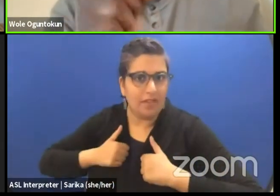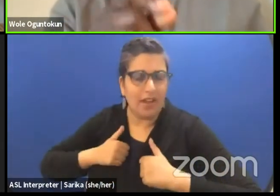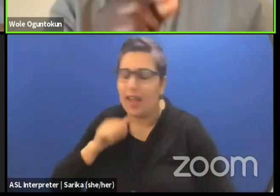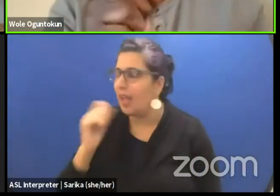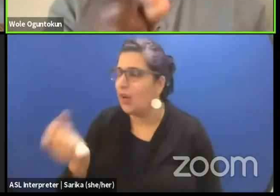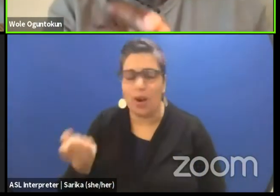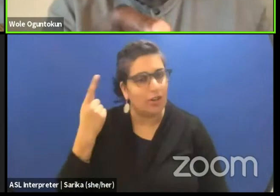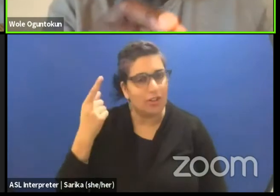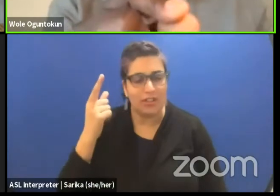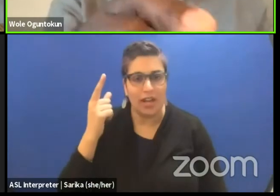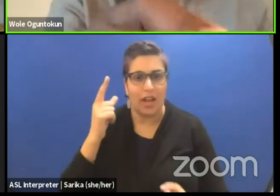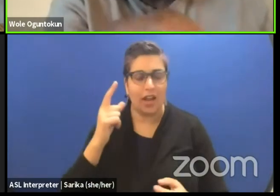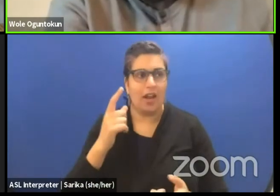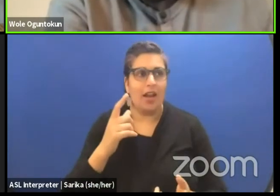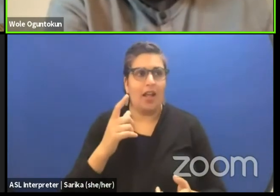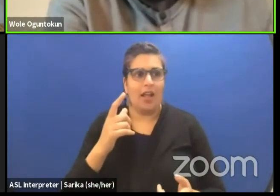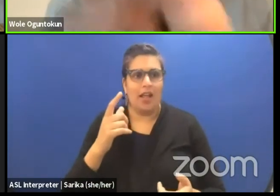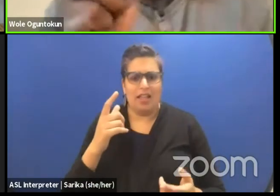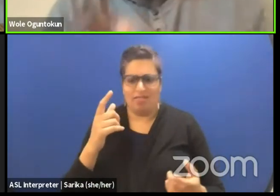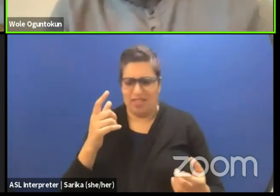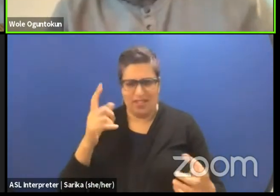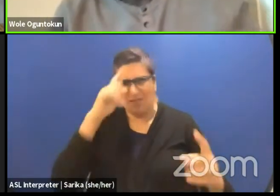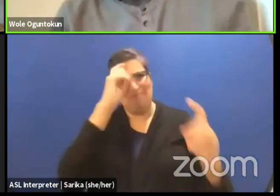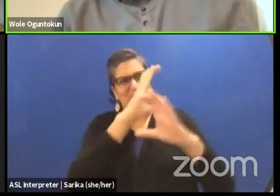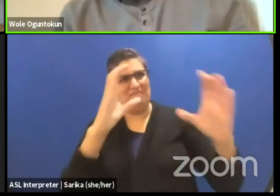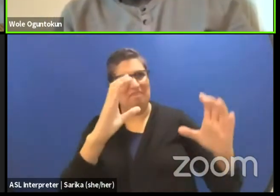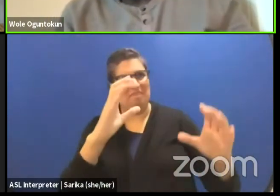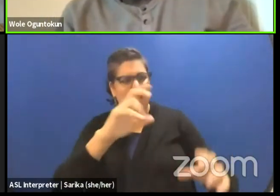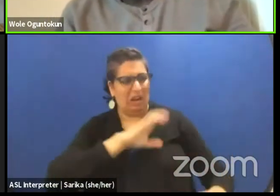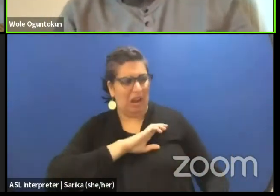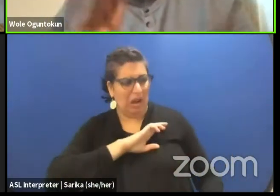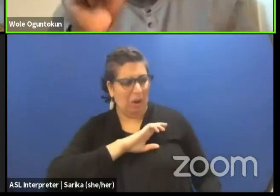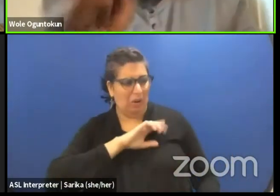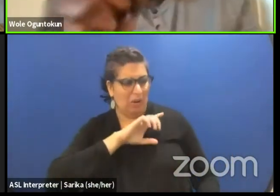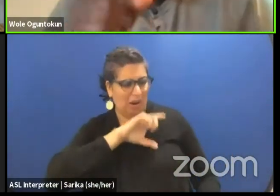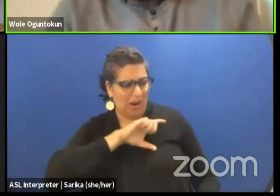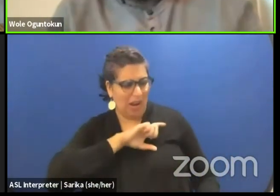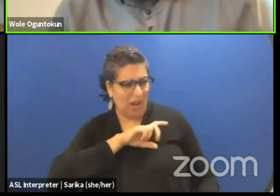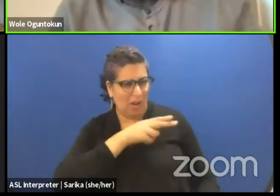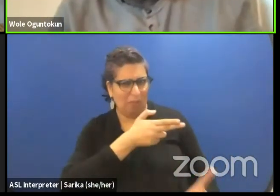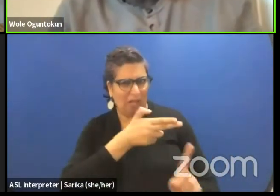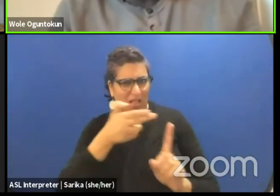of a policeman pointing a gun at you. It is alien to me.